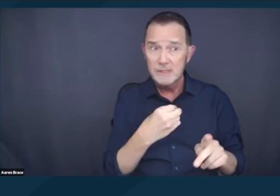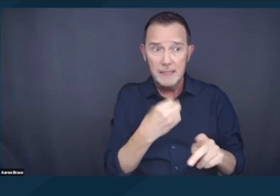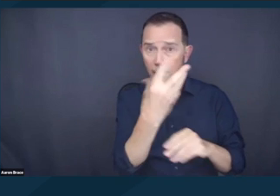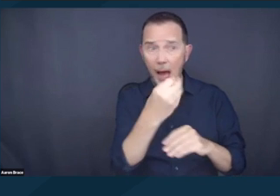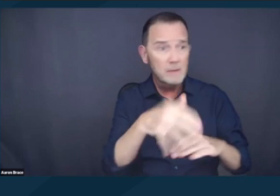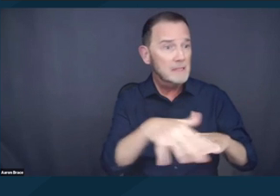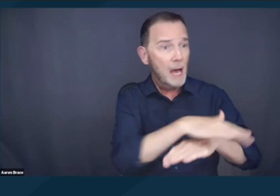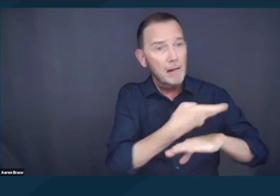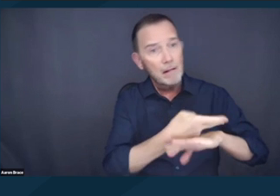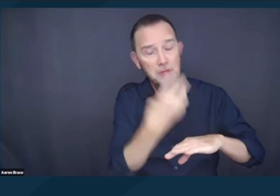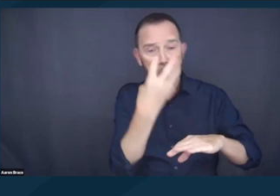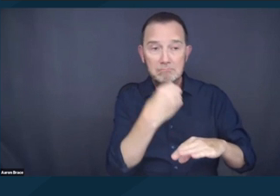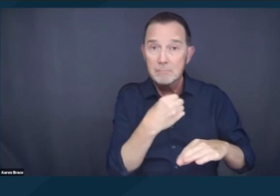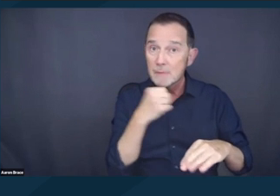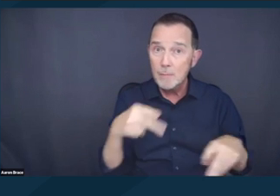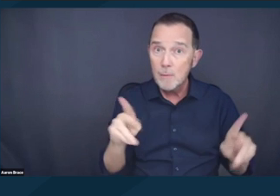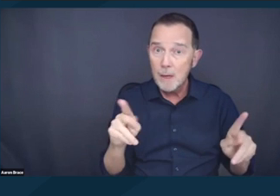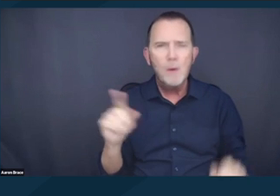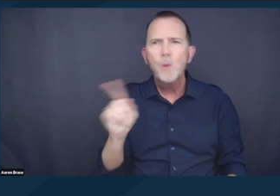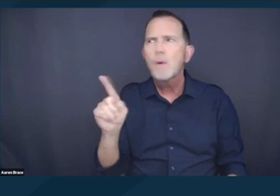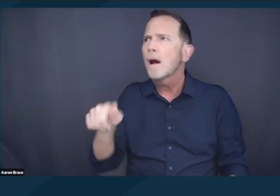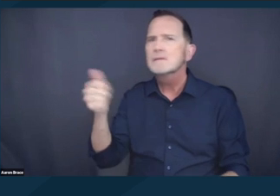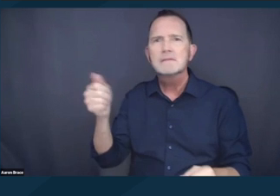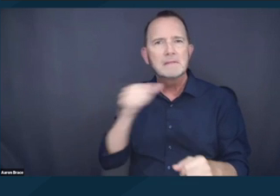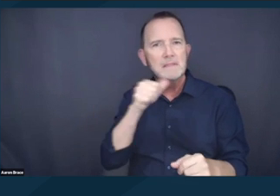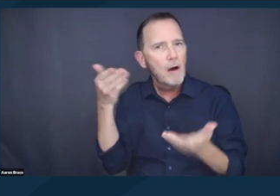to deal with this crisis. Next slide please.